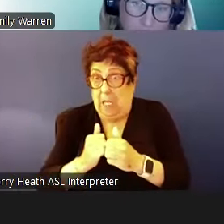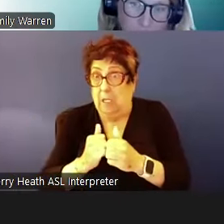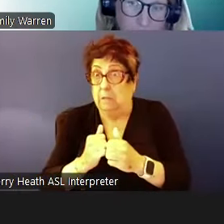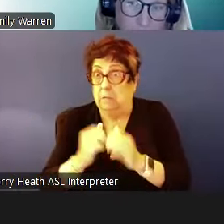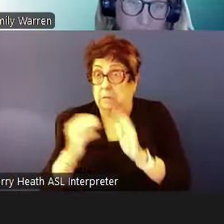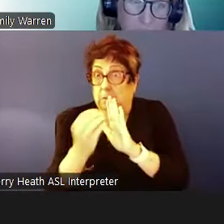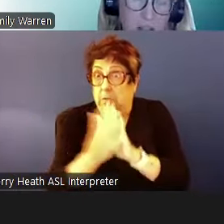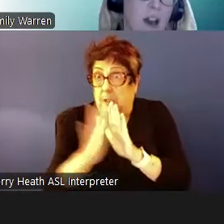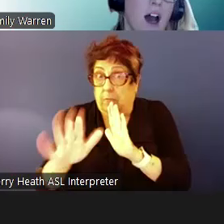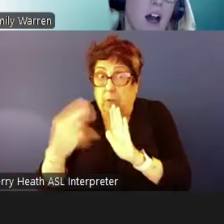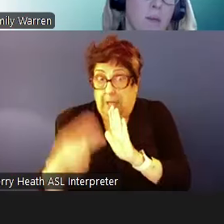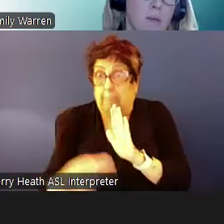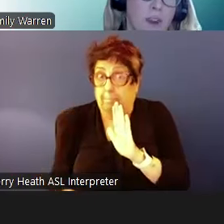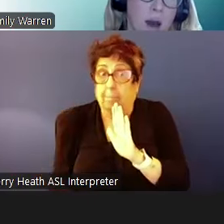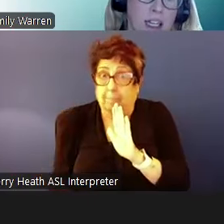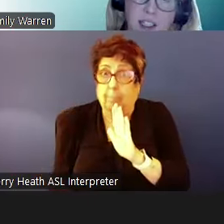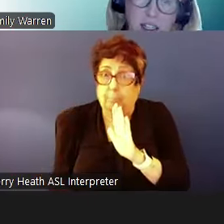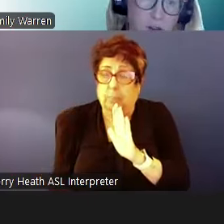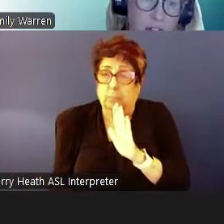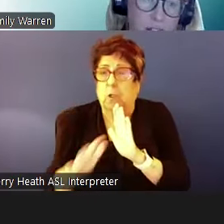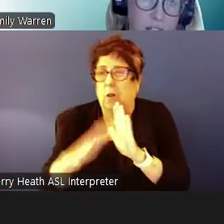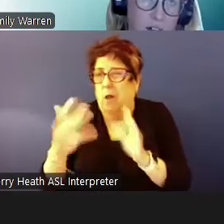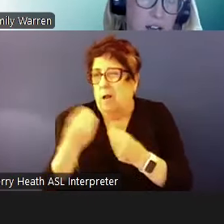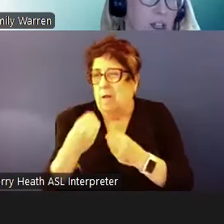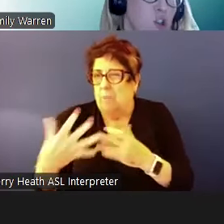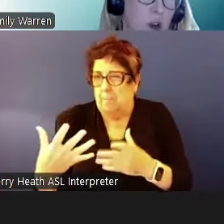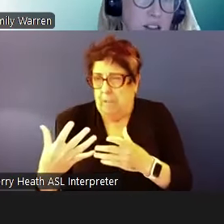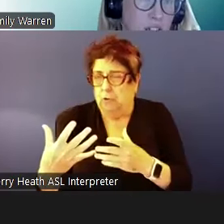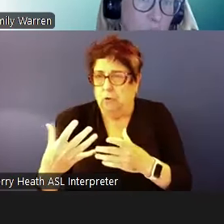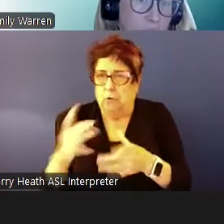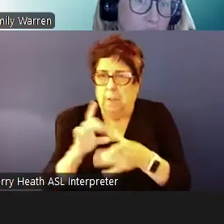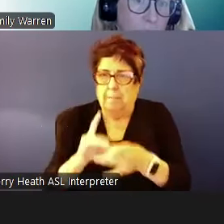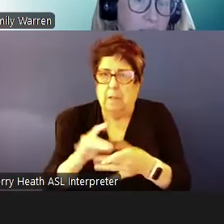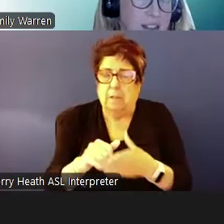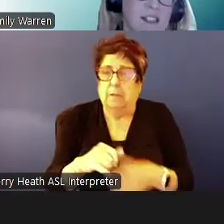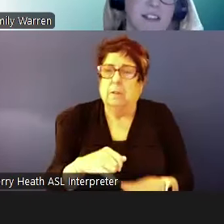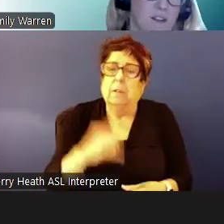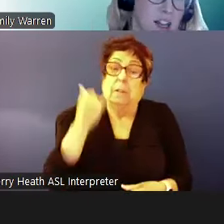notice about that. It doesn't affect if the family joins the new list it doesn't affect